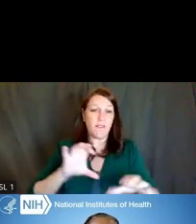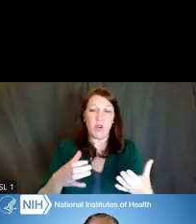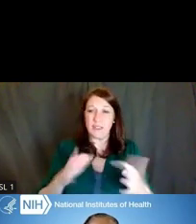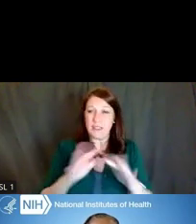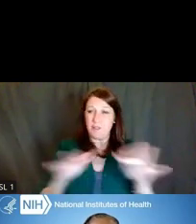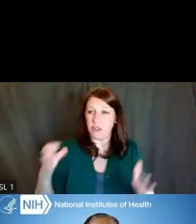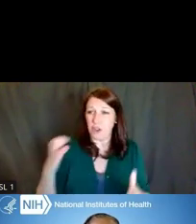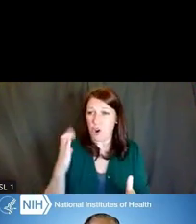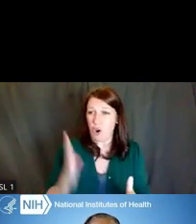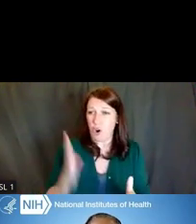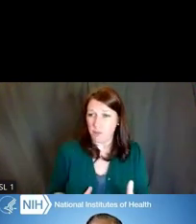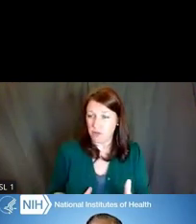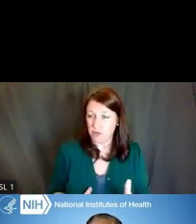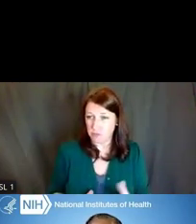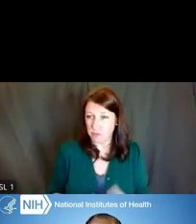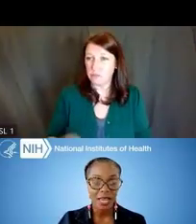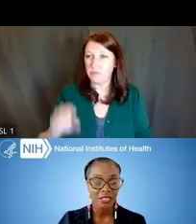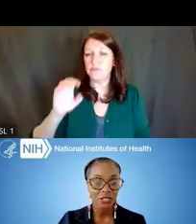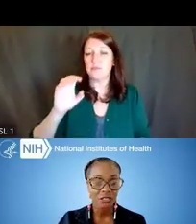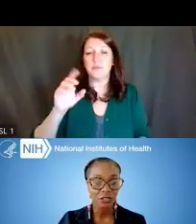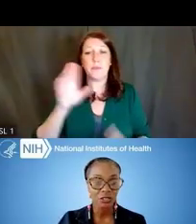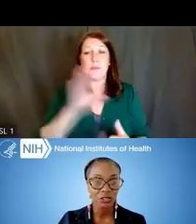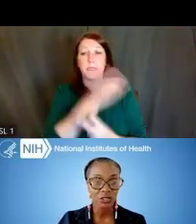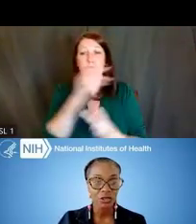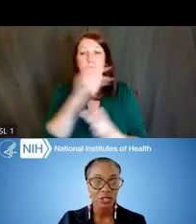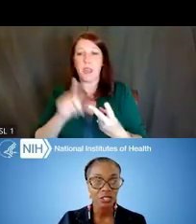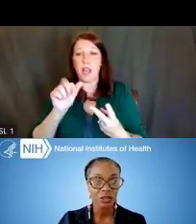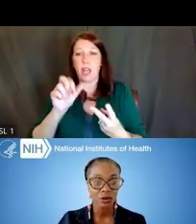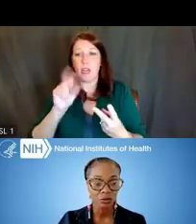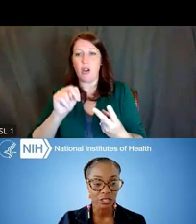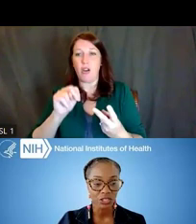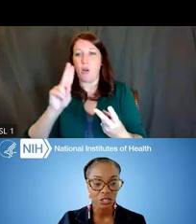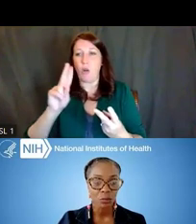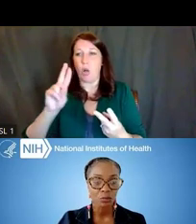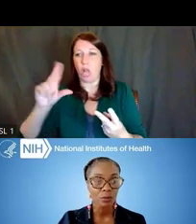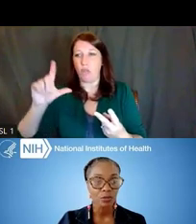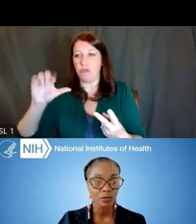in the Office of Extramural Research, and Dr. Lauren Ullrich, program director,